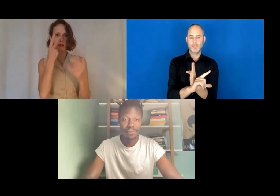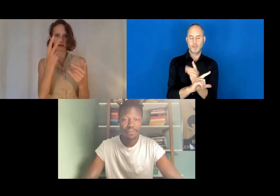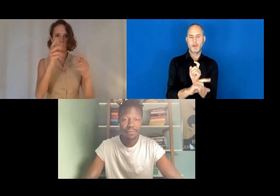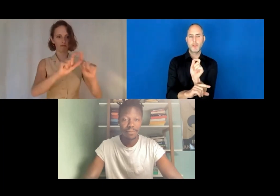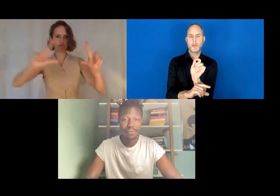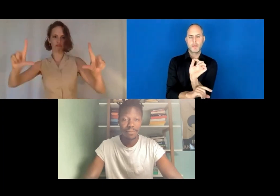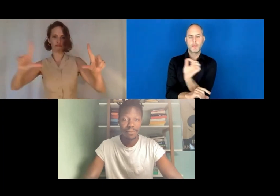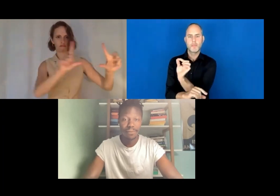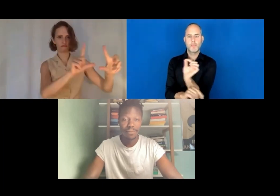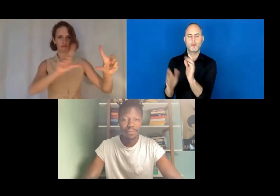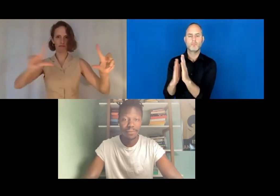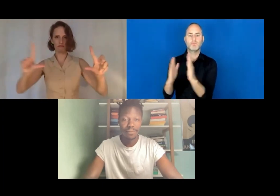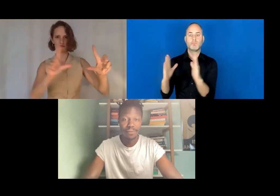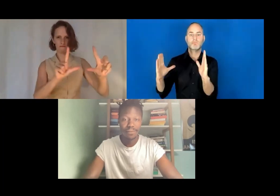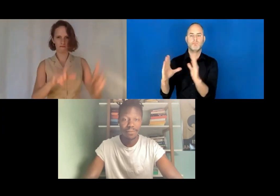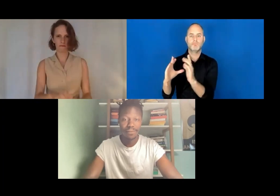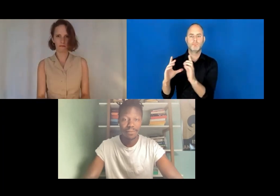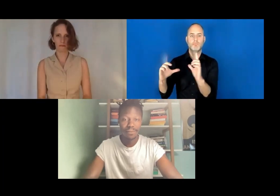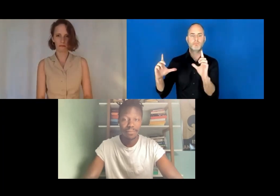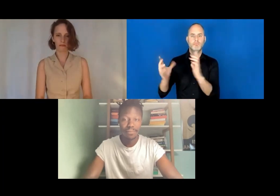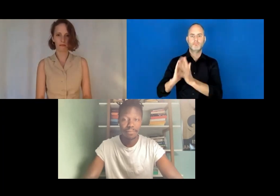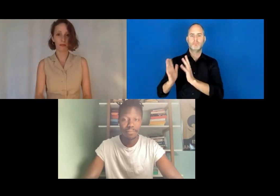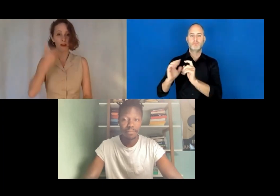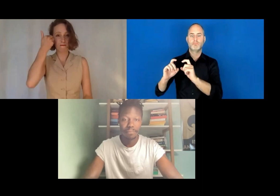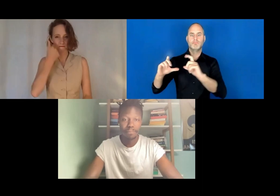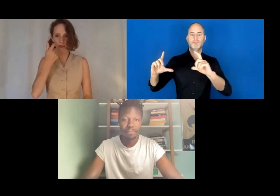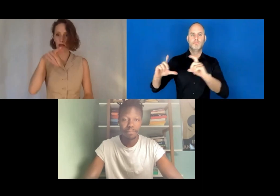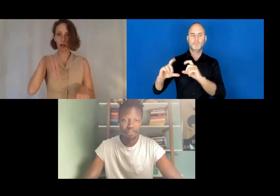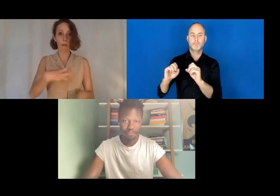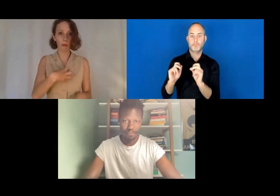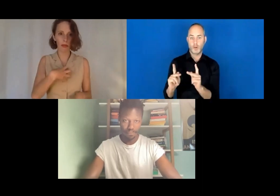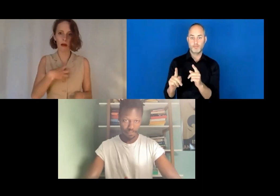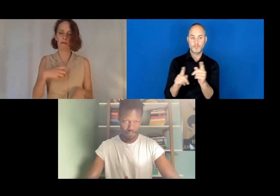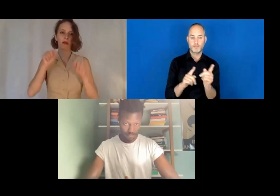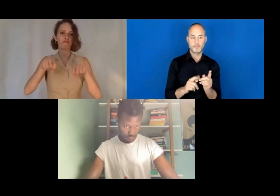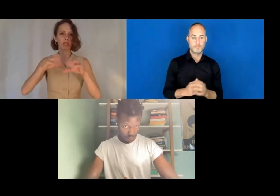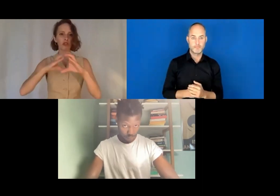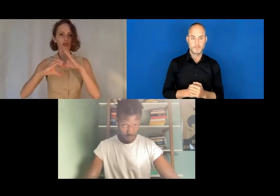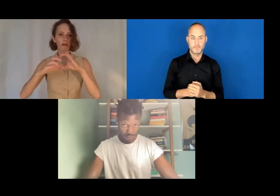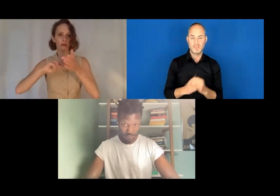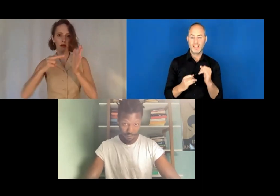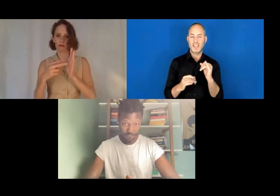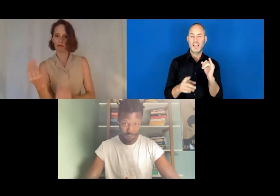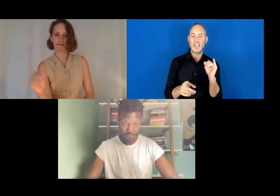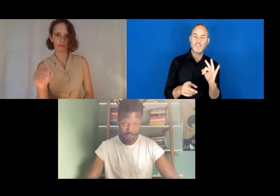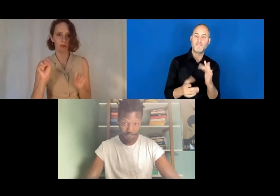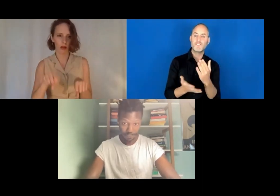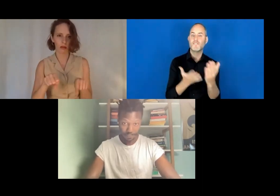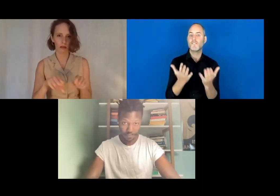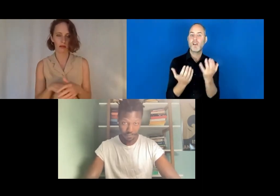And if you look at the screen, the white line in the middle of it, you can adjust the PowerPoint presentation as well.